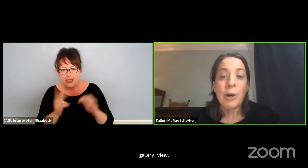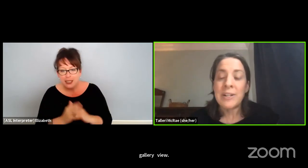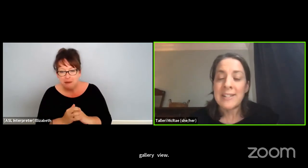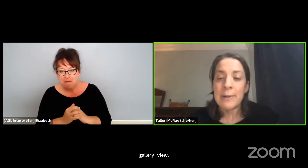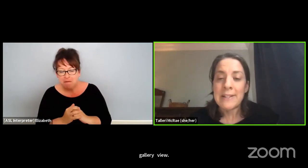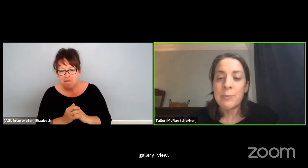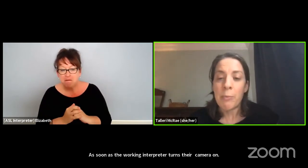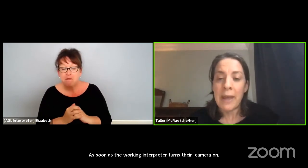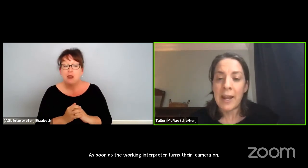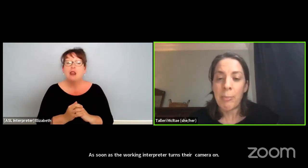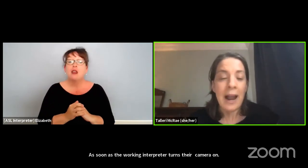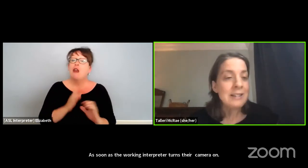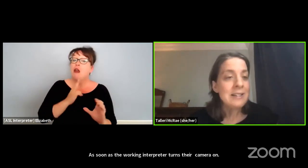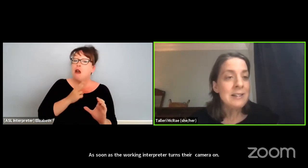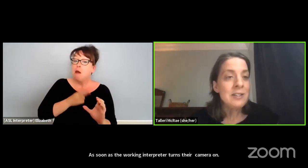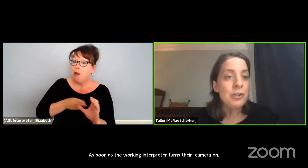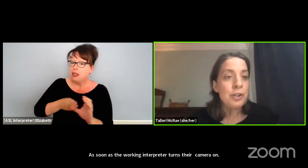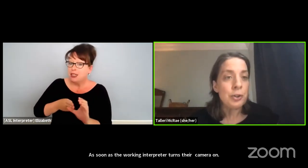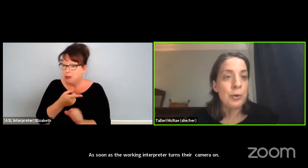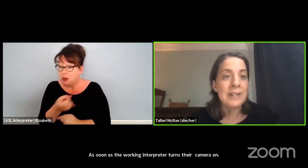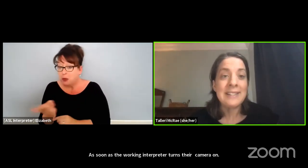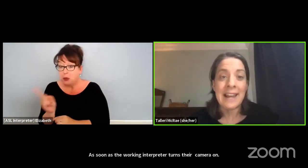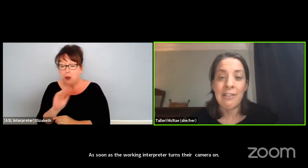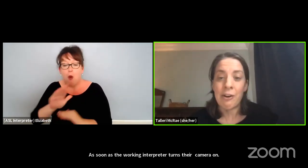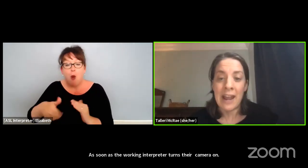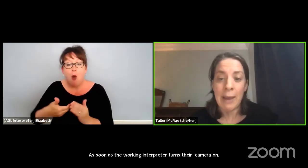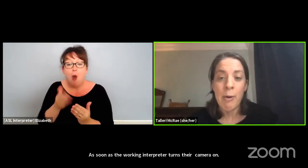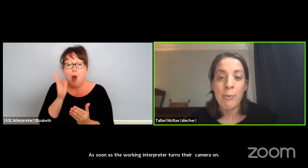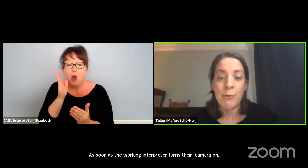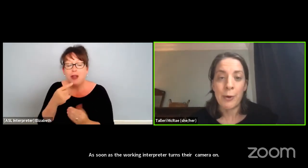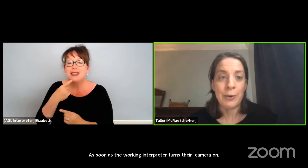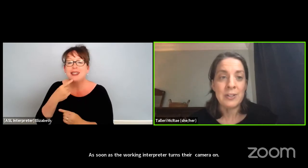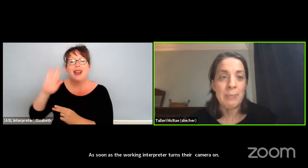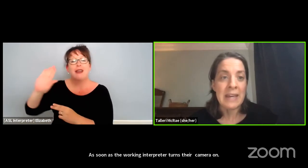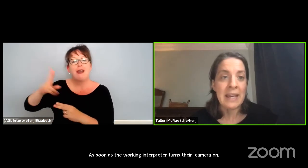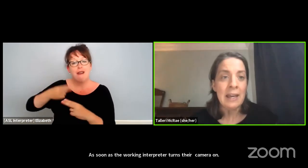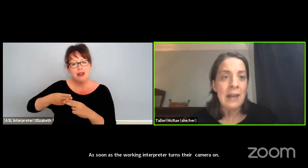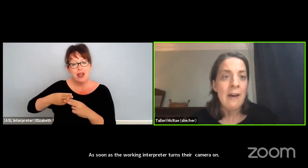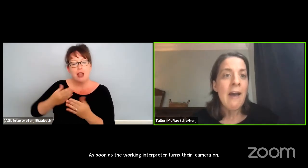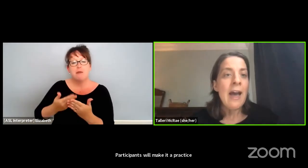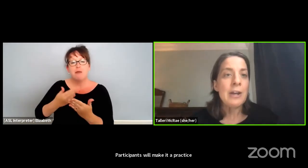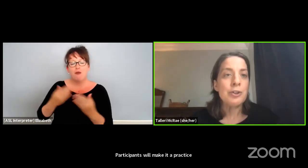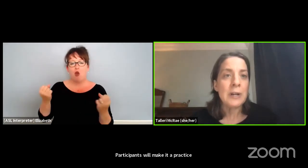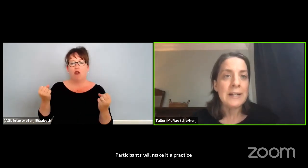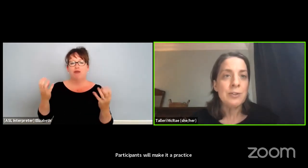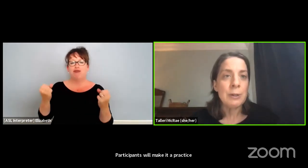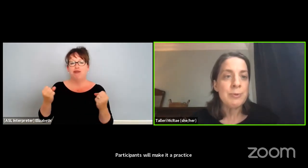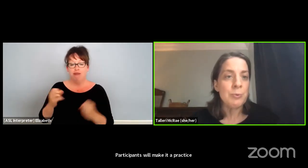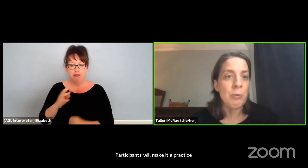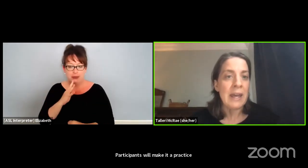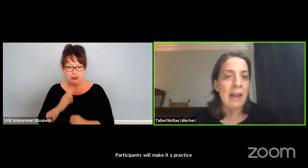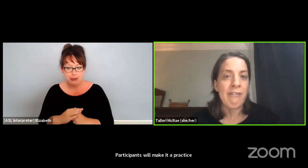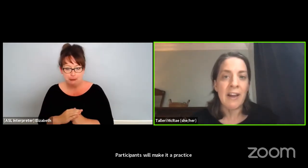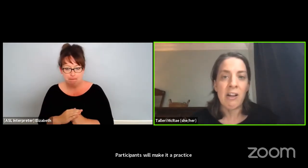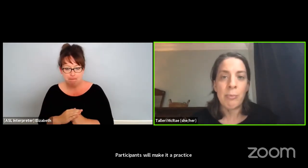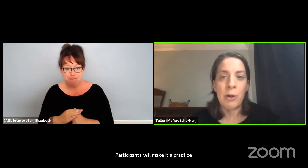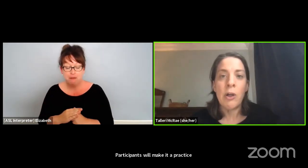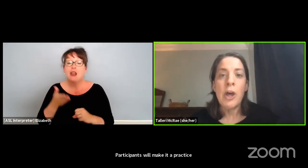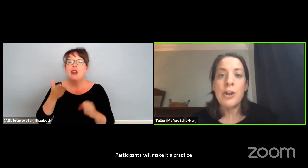Participants will make it a practice to state their name before they're speaking and transcripts will be available